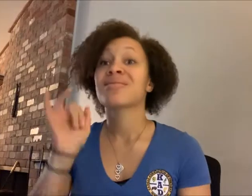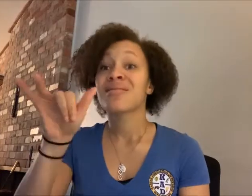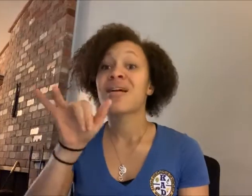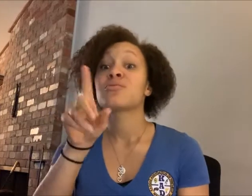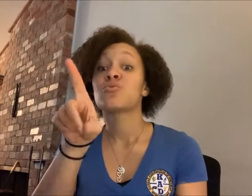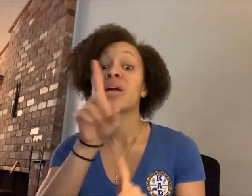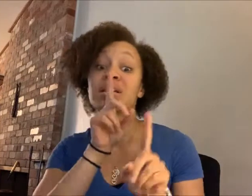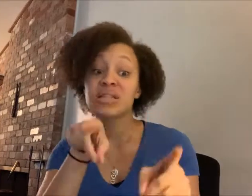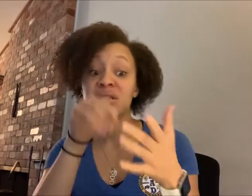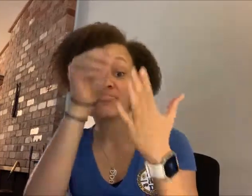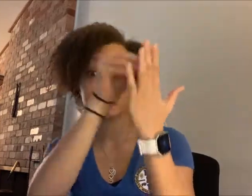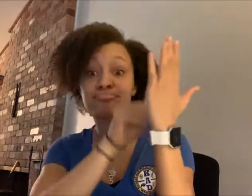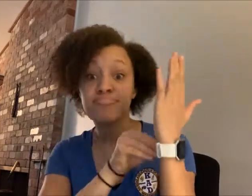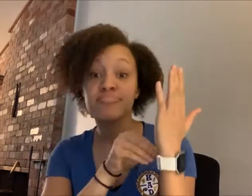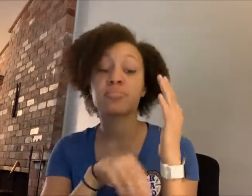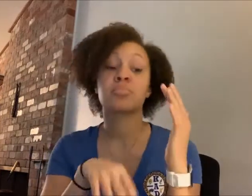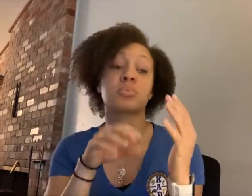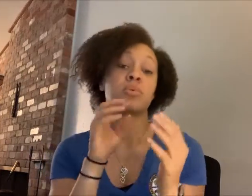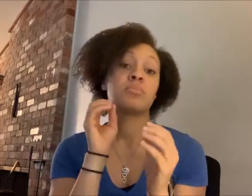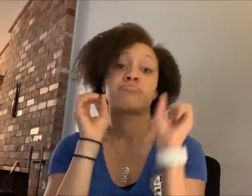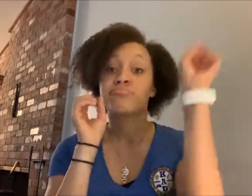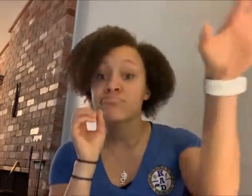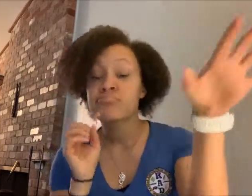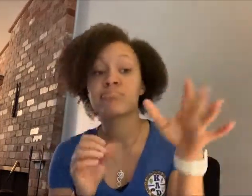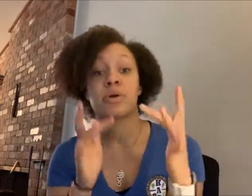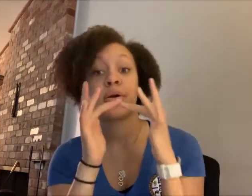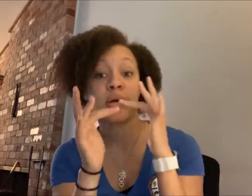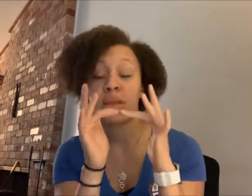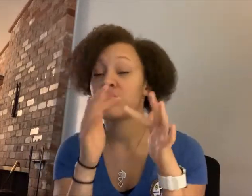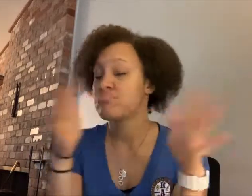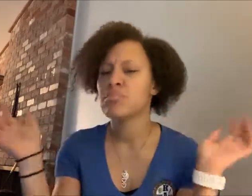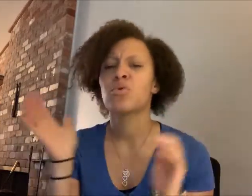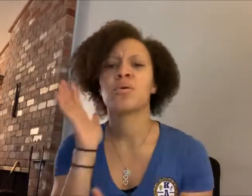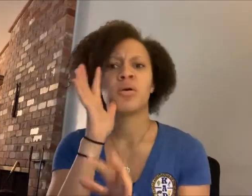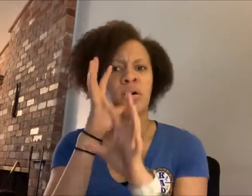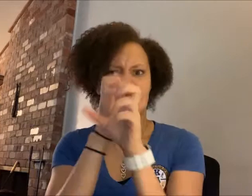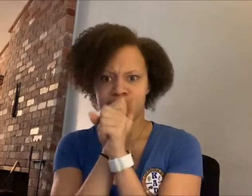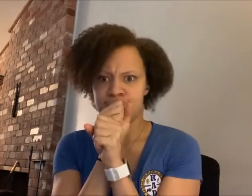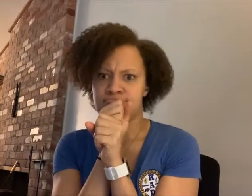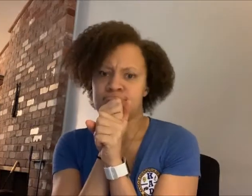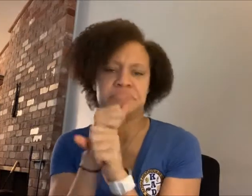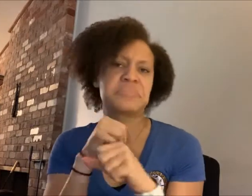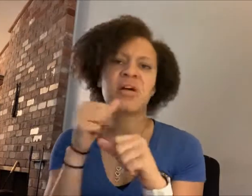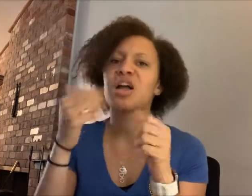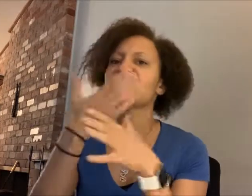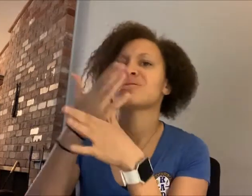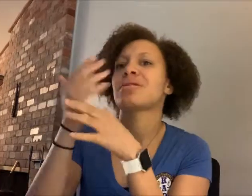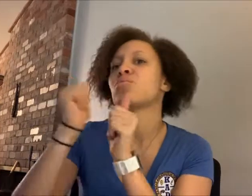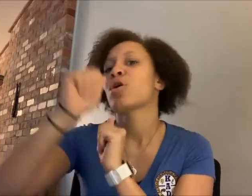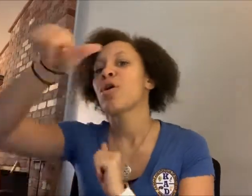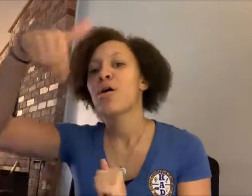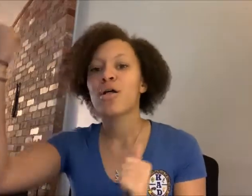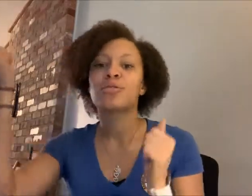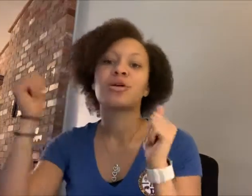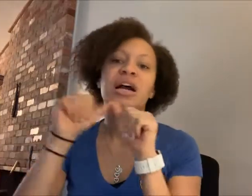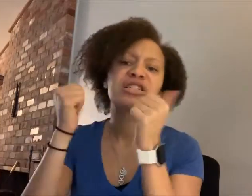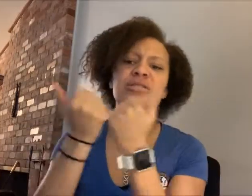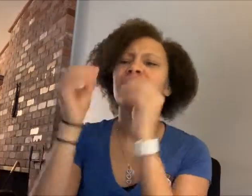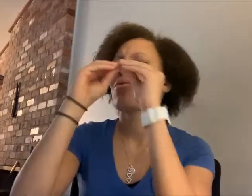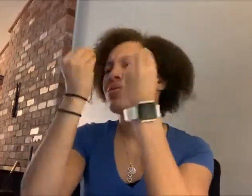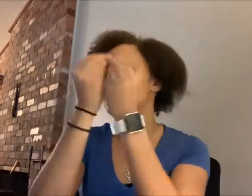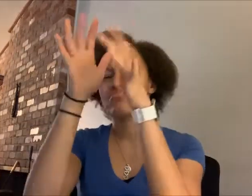The answer you share will be confidential, It won’t be shared with another agencies.